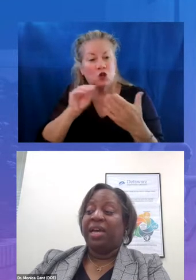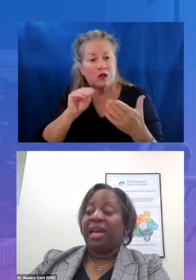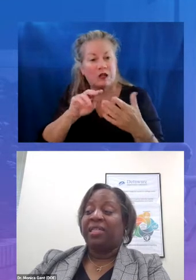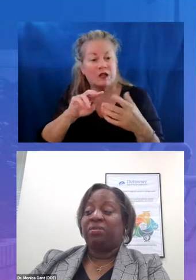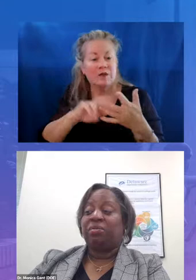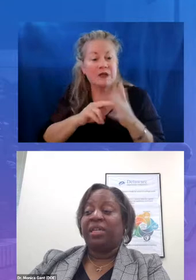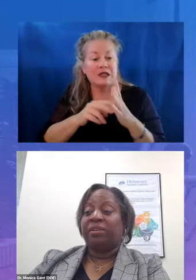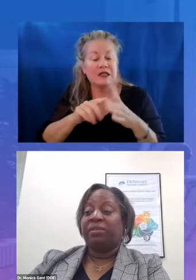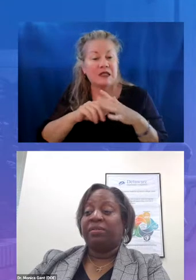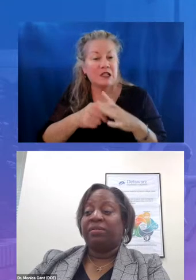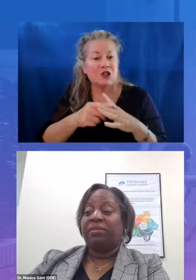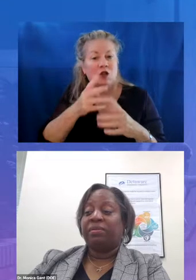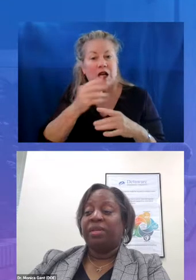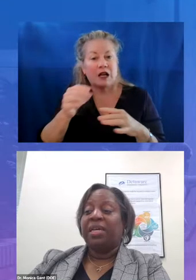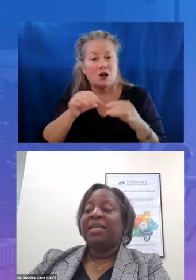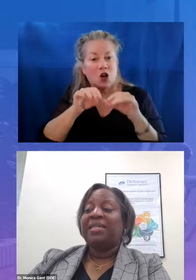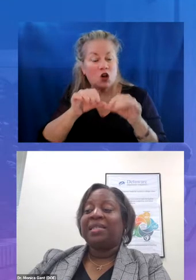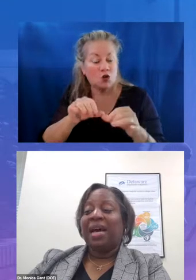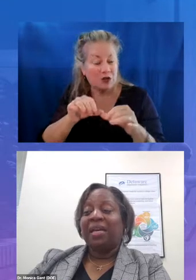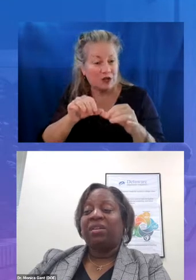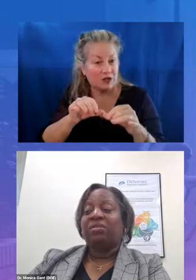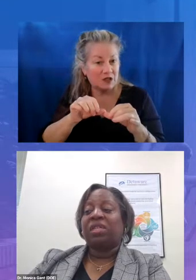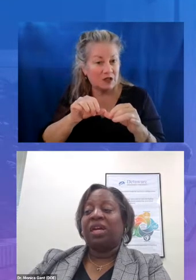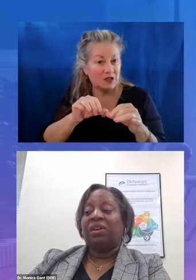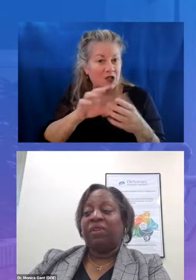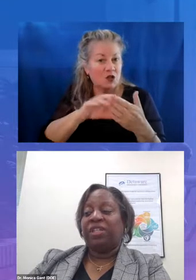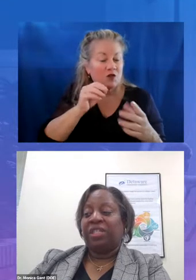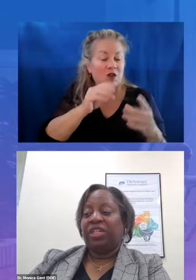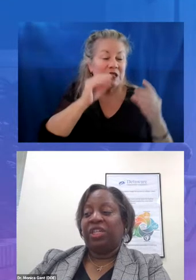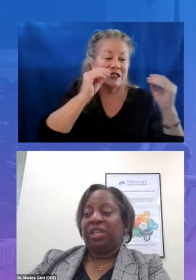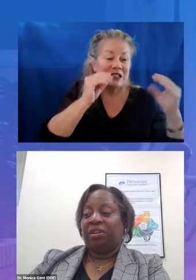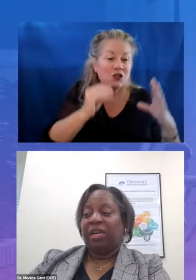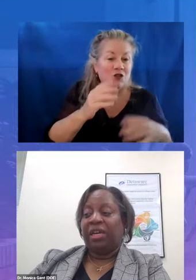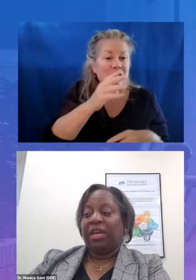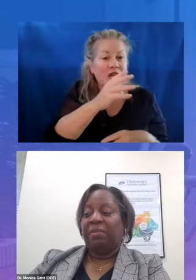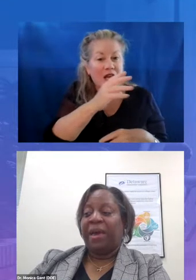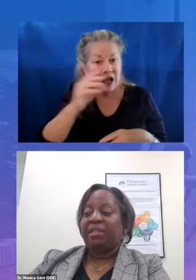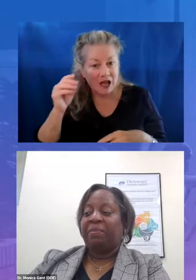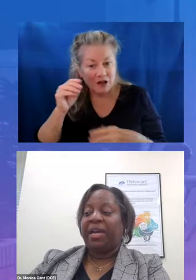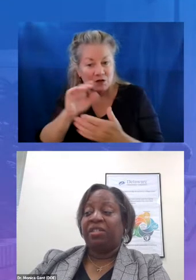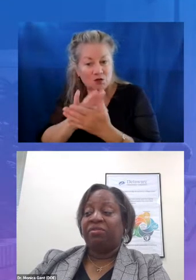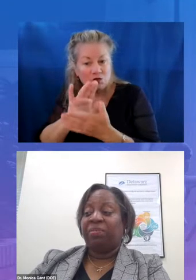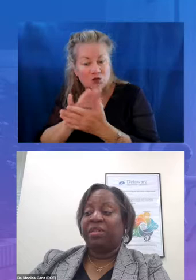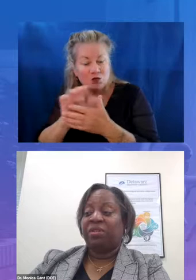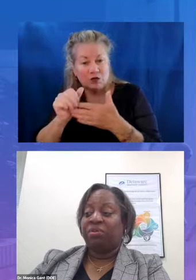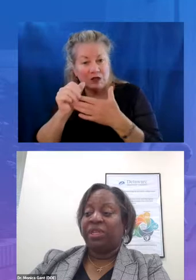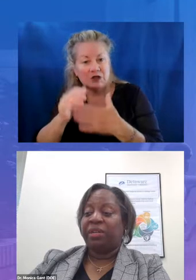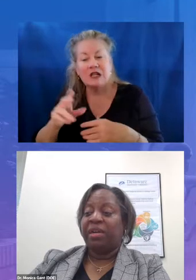and school leaders diagnosing unfinished teaching and learning impacted by a disruptive school year